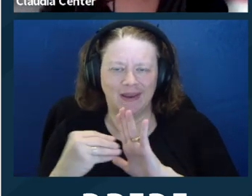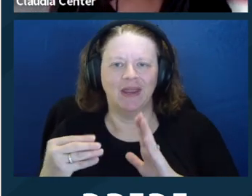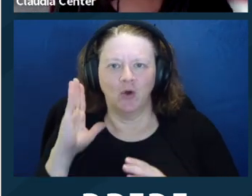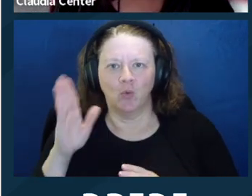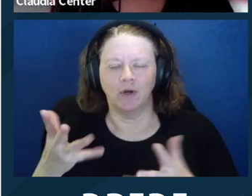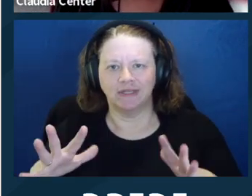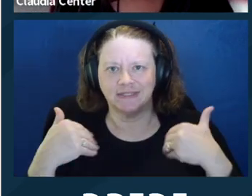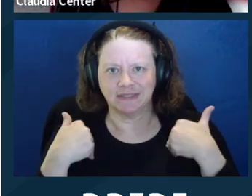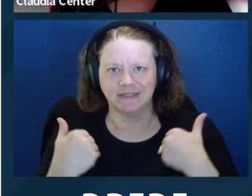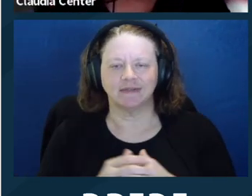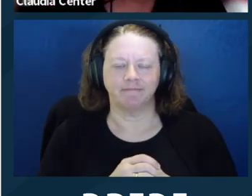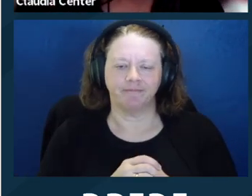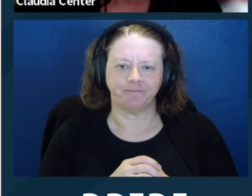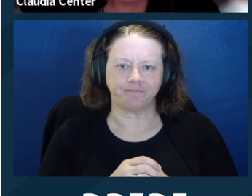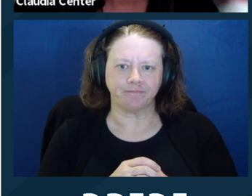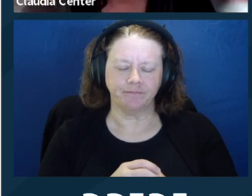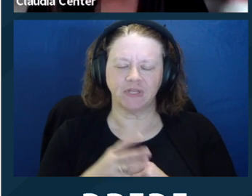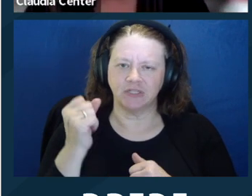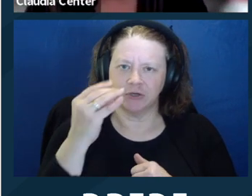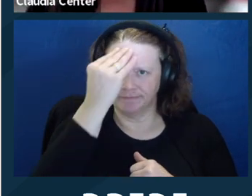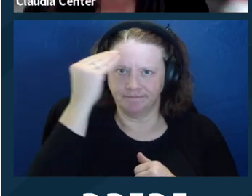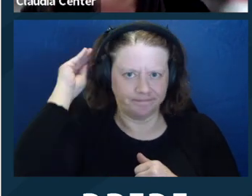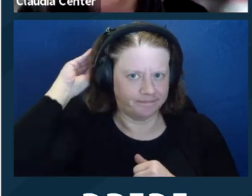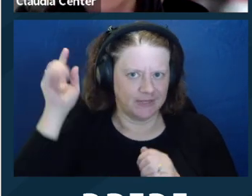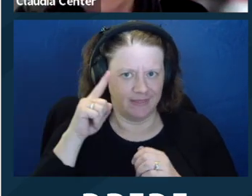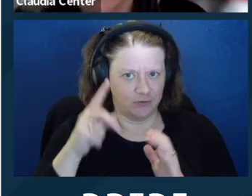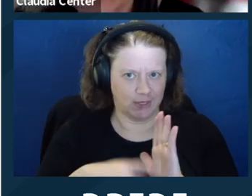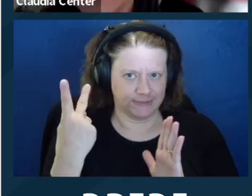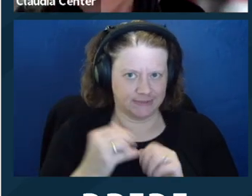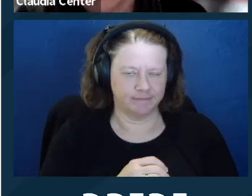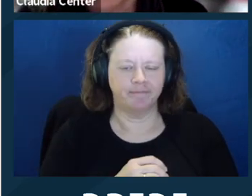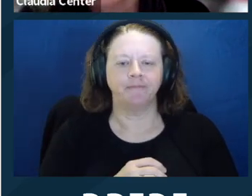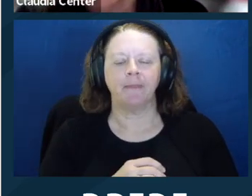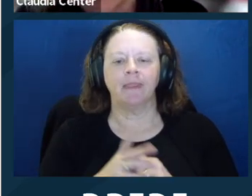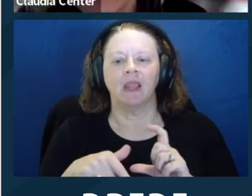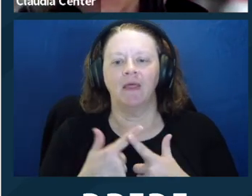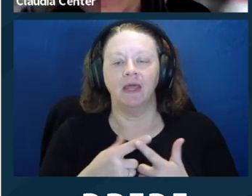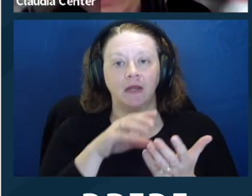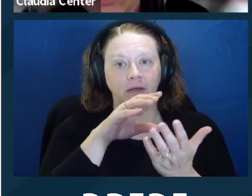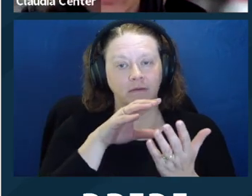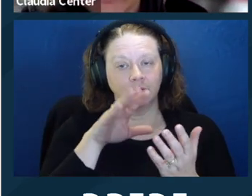And then to document in your client file the basis for allowing the participation of supporters,